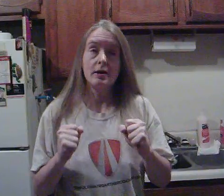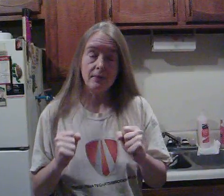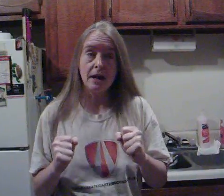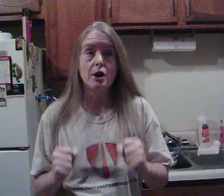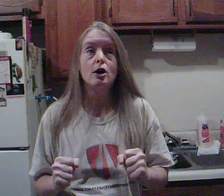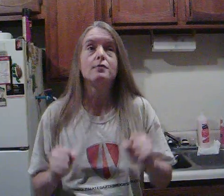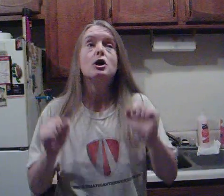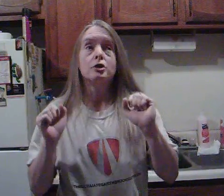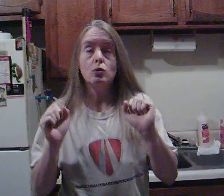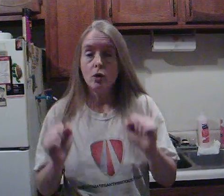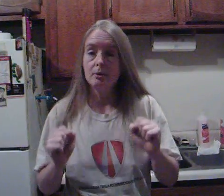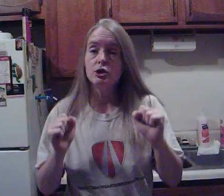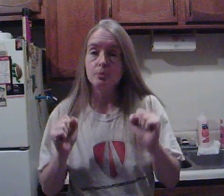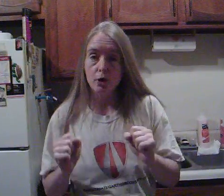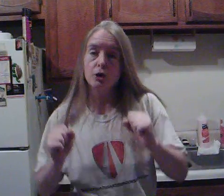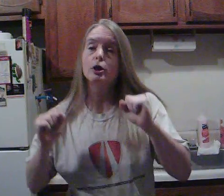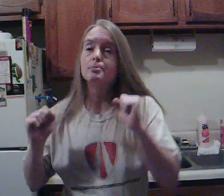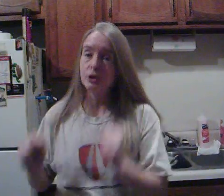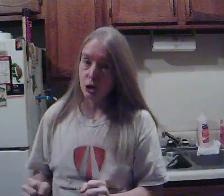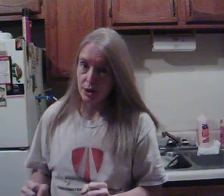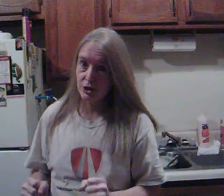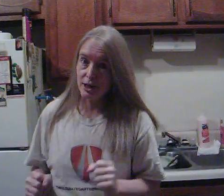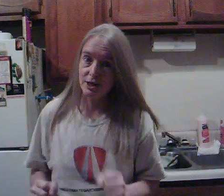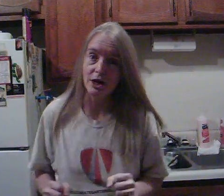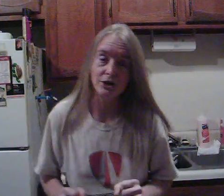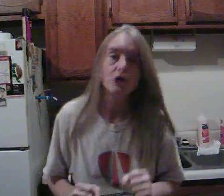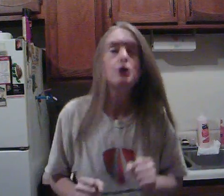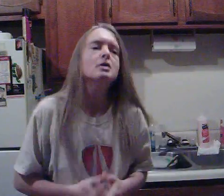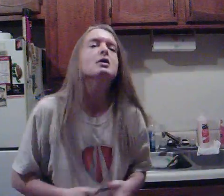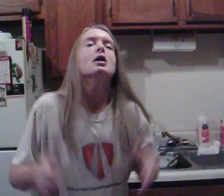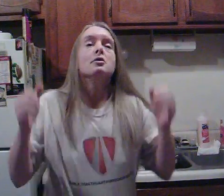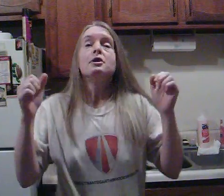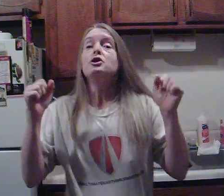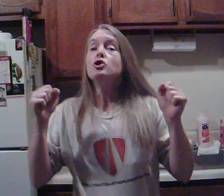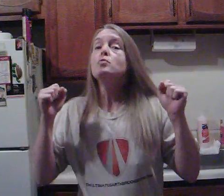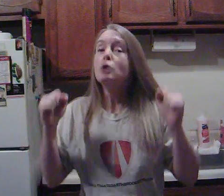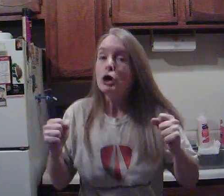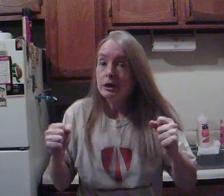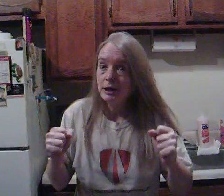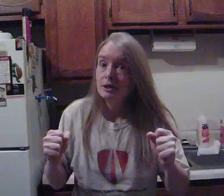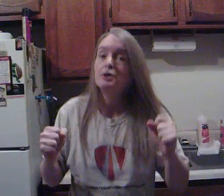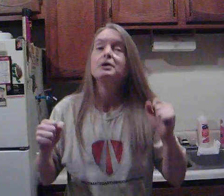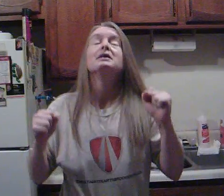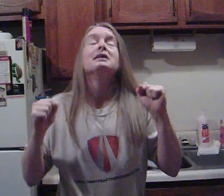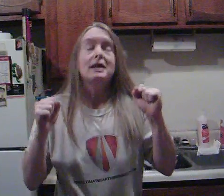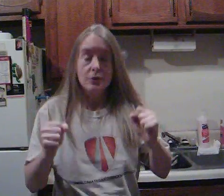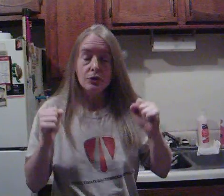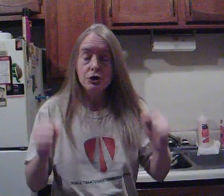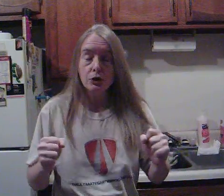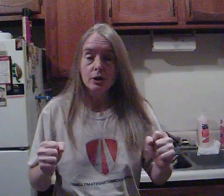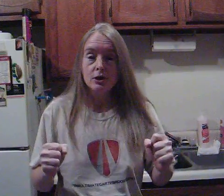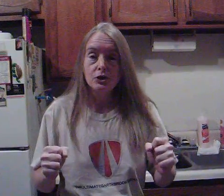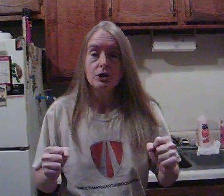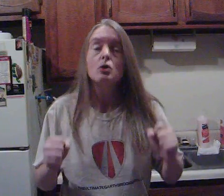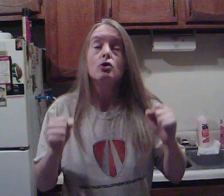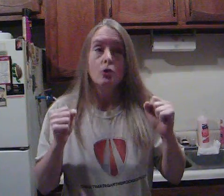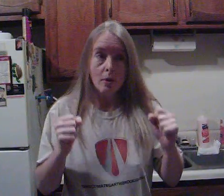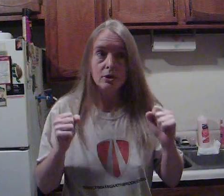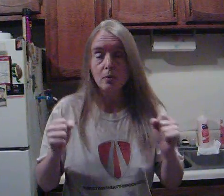you are a fans of the Women's Murder Club Series that he does. the new book in the series the Women's